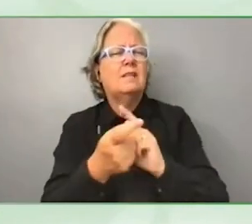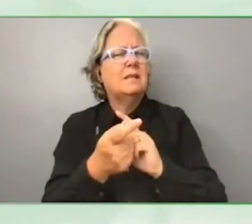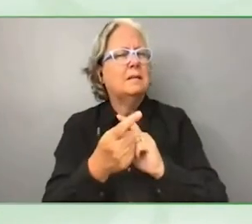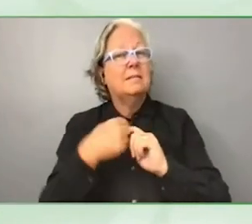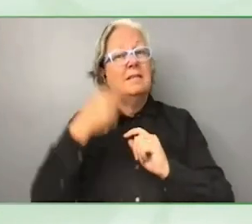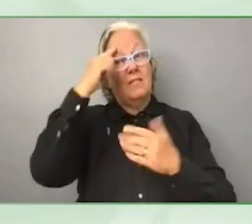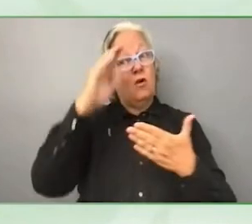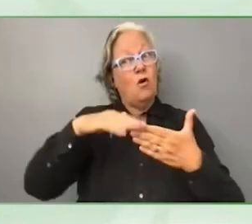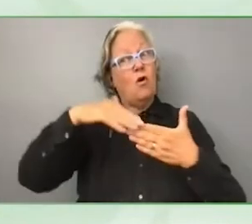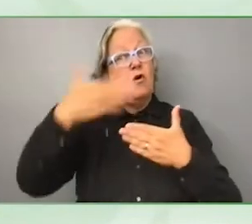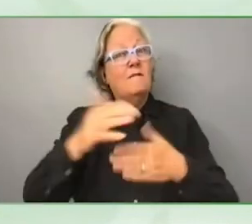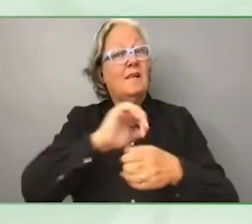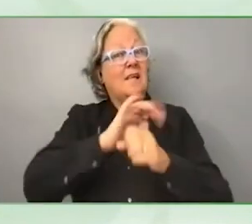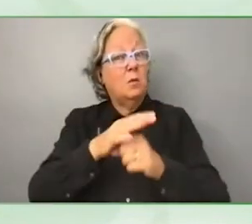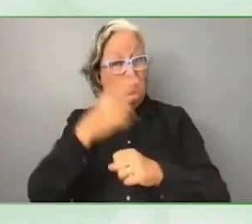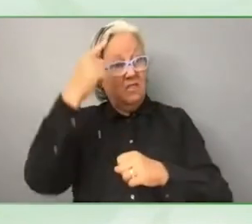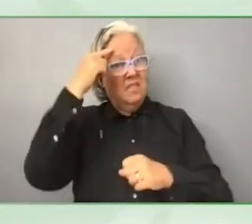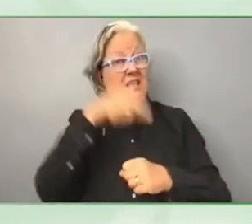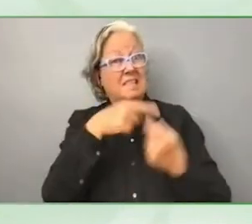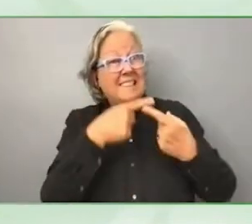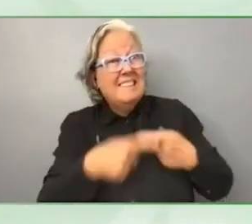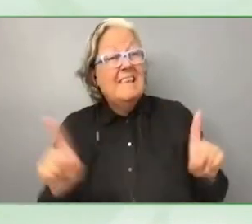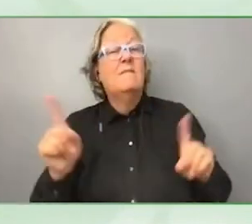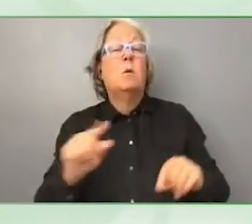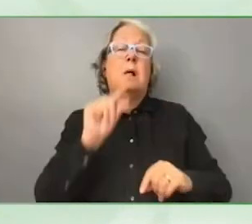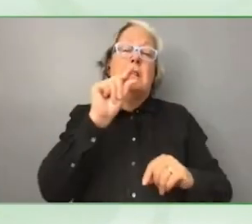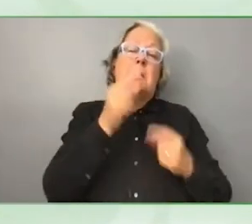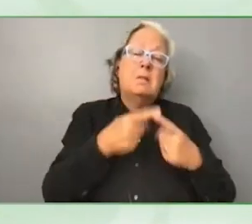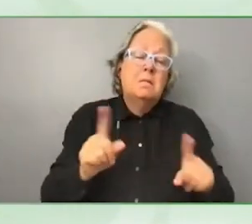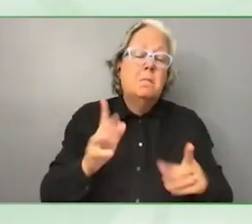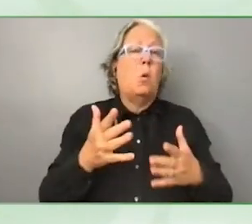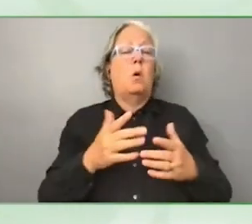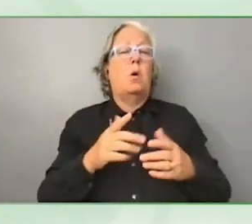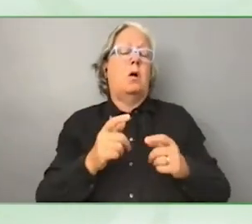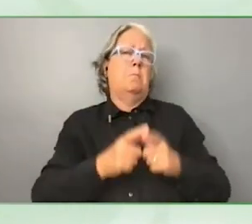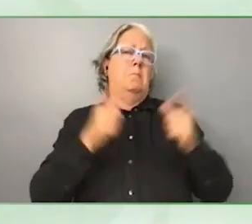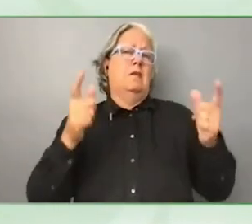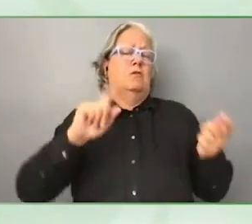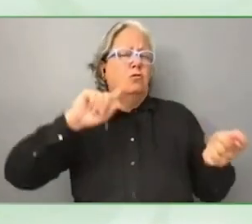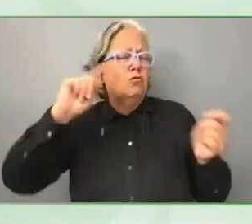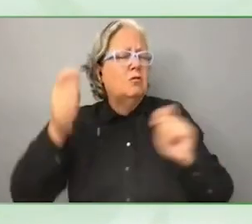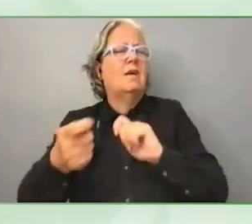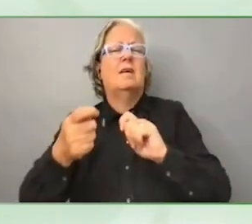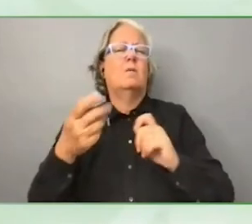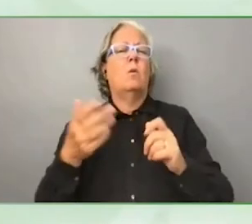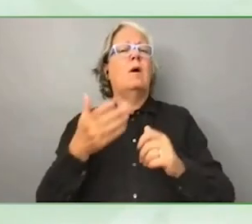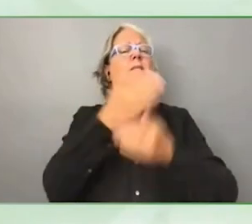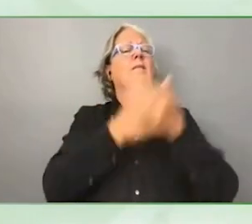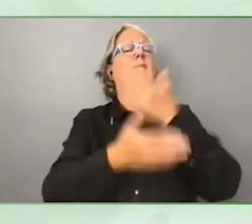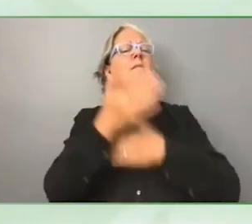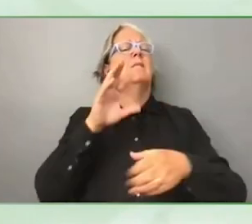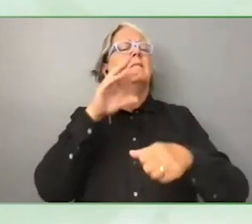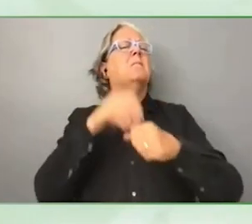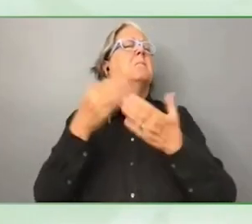It has not changed.